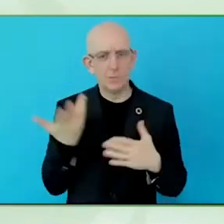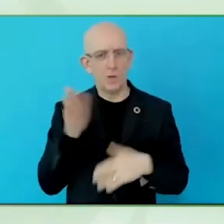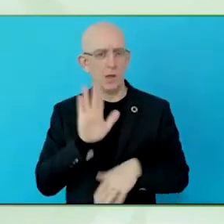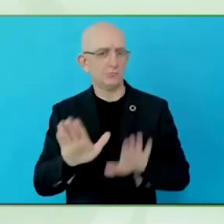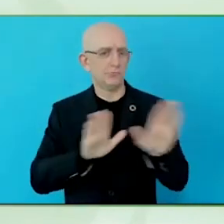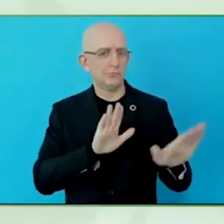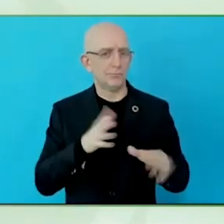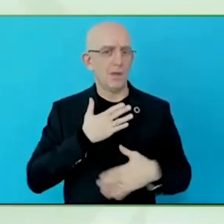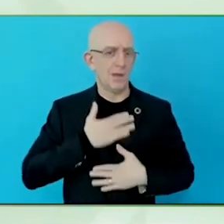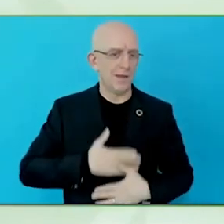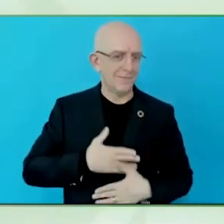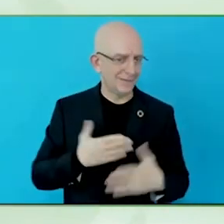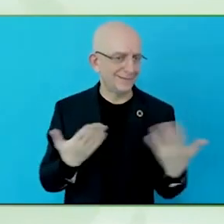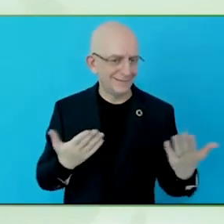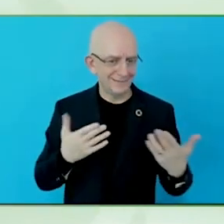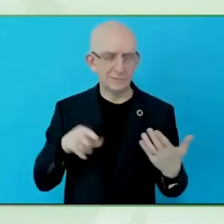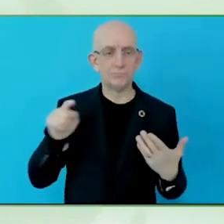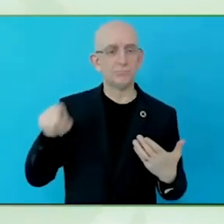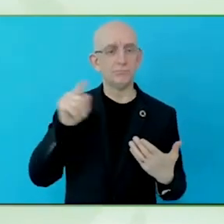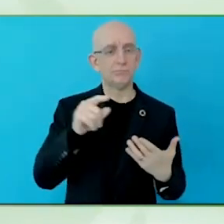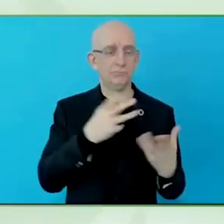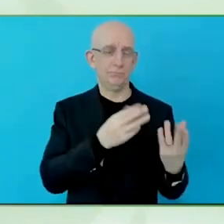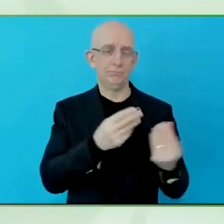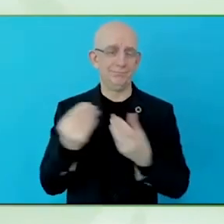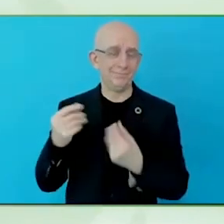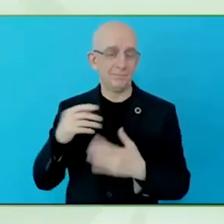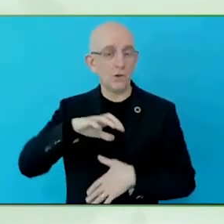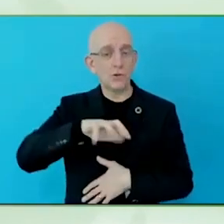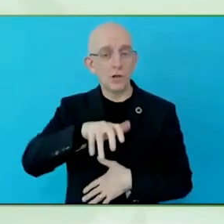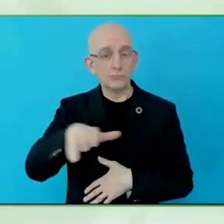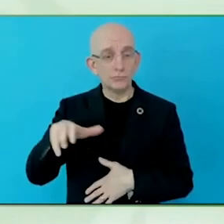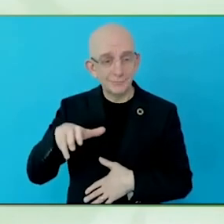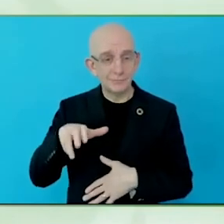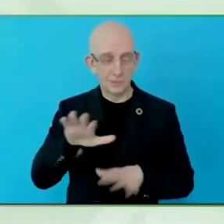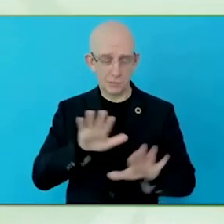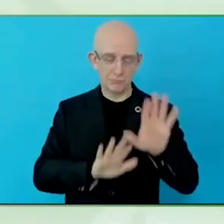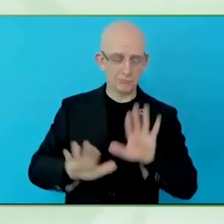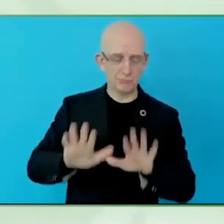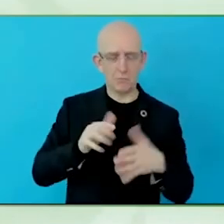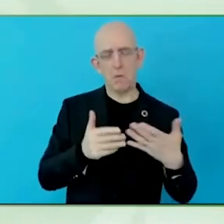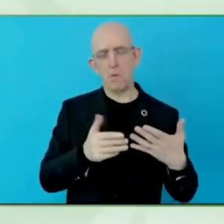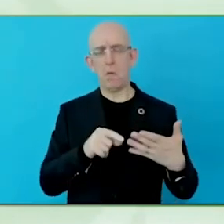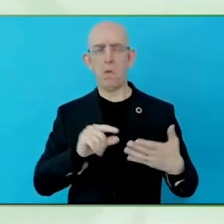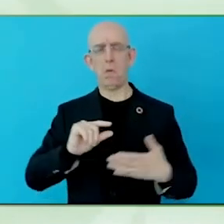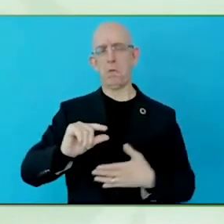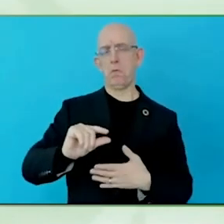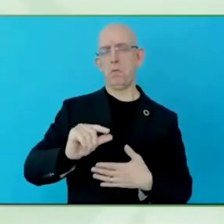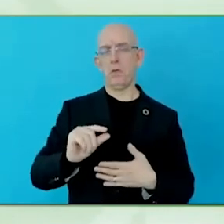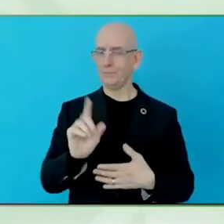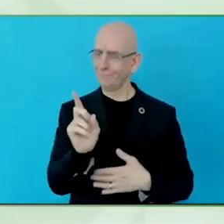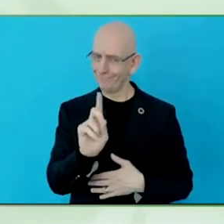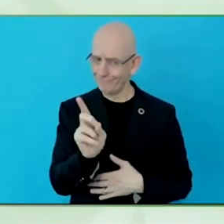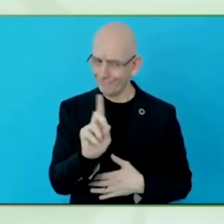people is somewhere between five and 15% of the people in any country needing assistive technology.